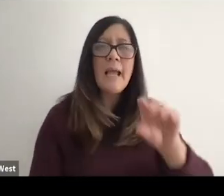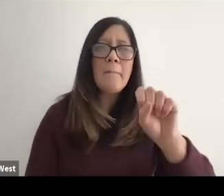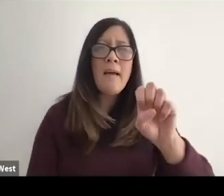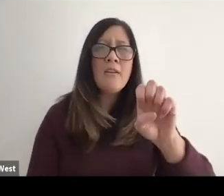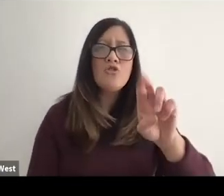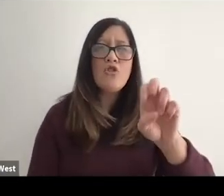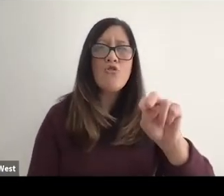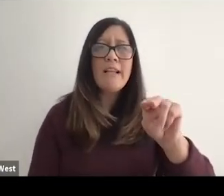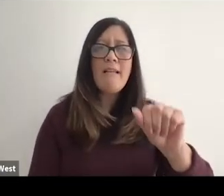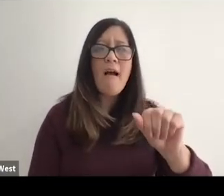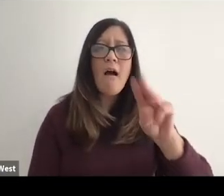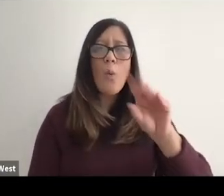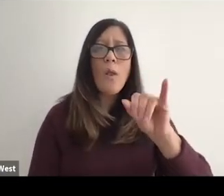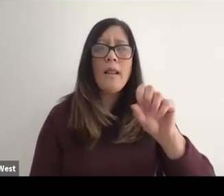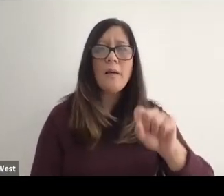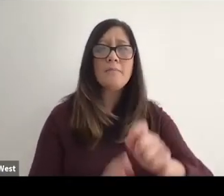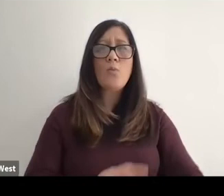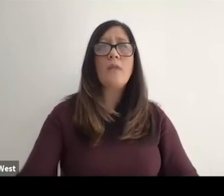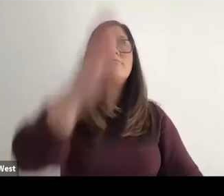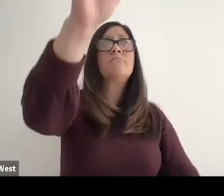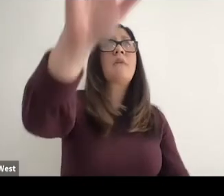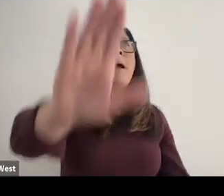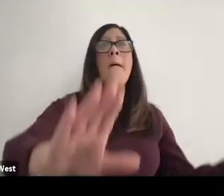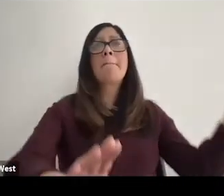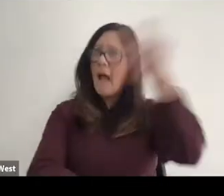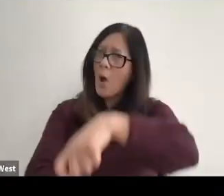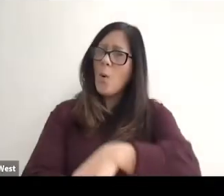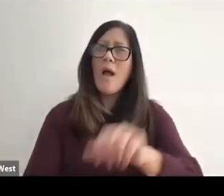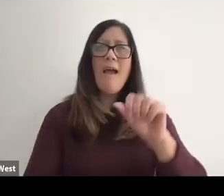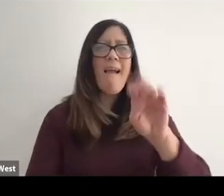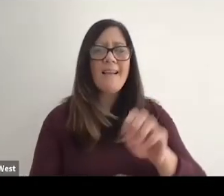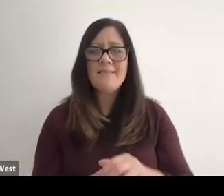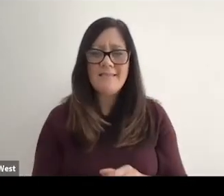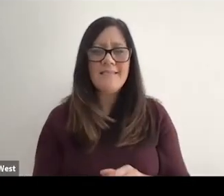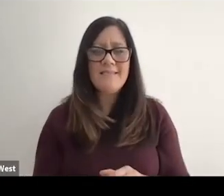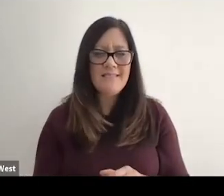when she she drives into ace on her opponent because she shooting that ball or or hitting that